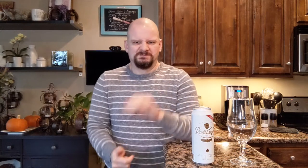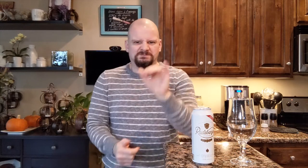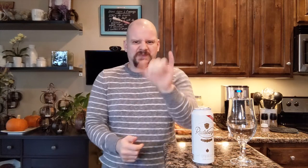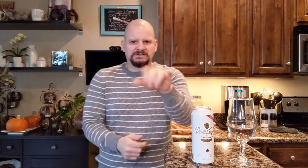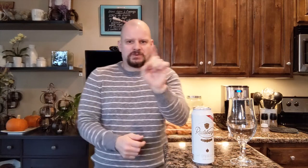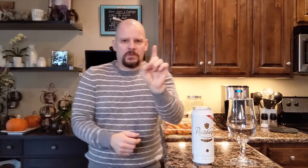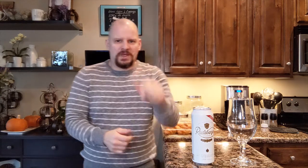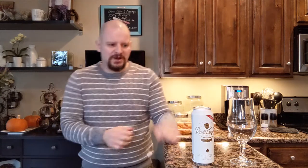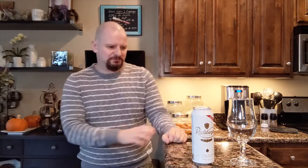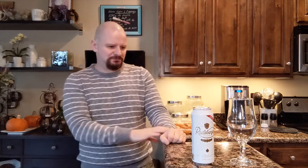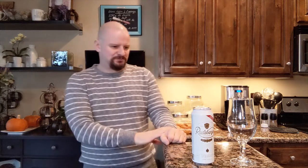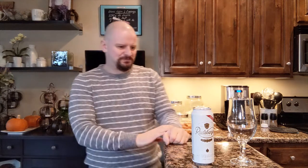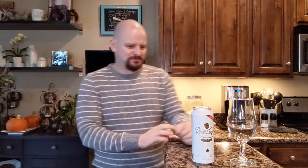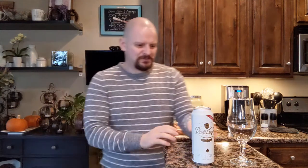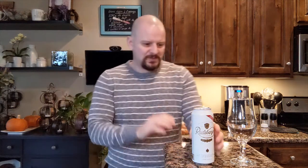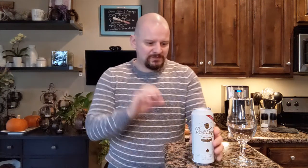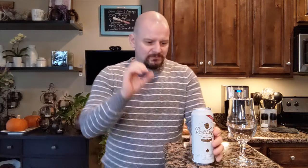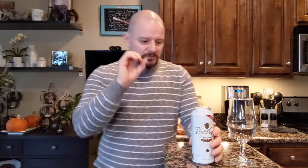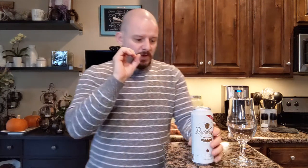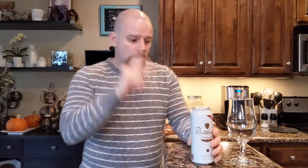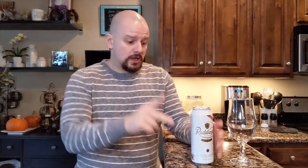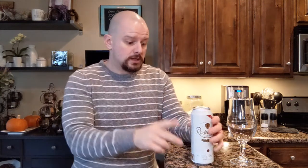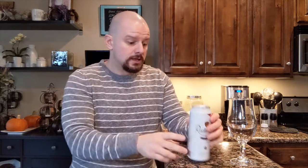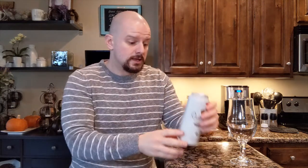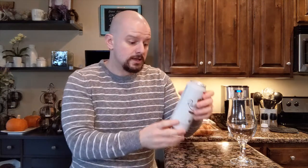That's the location. Okay...